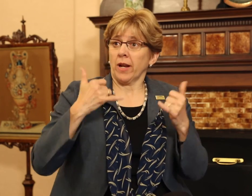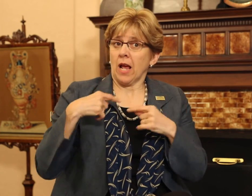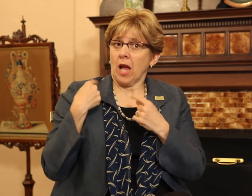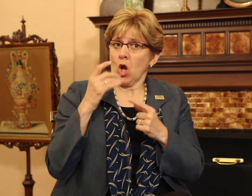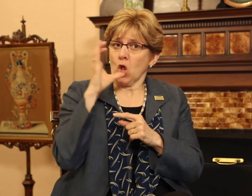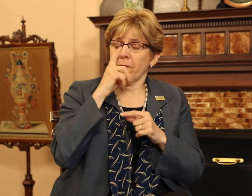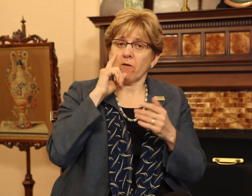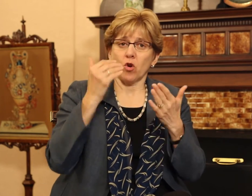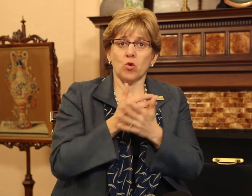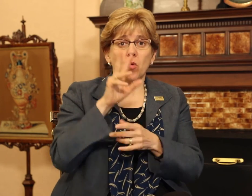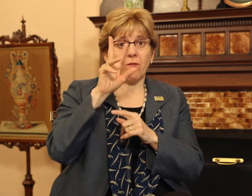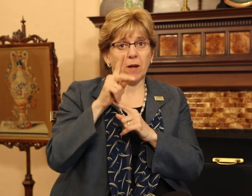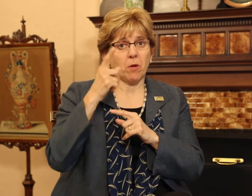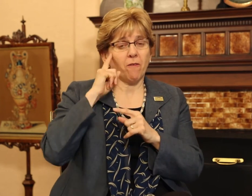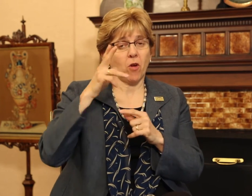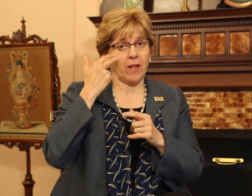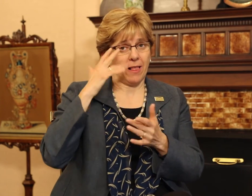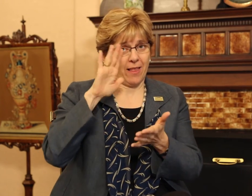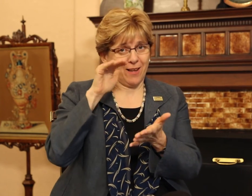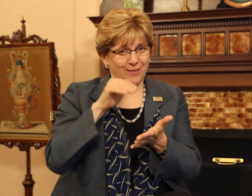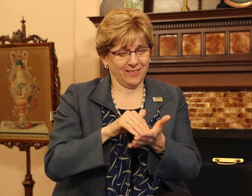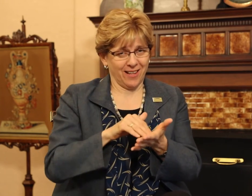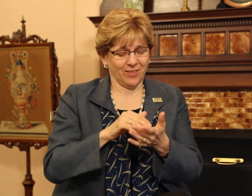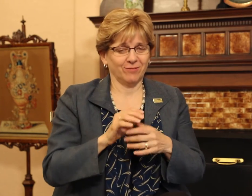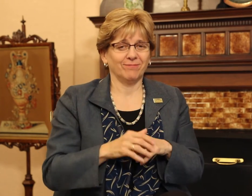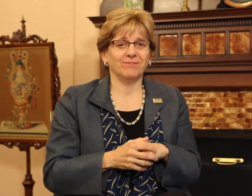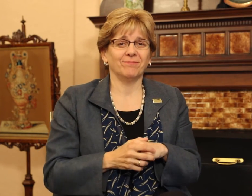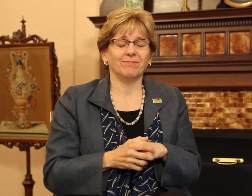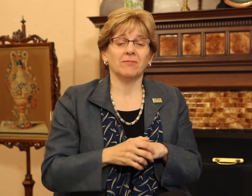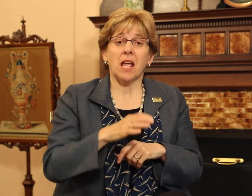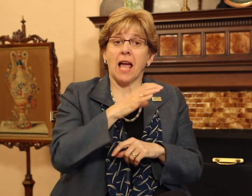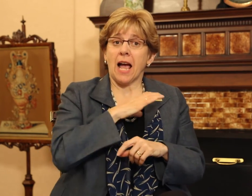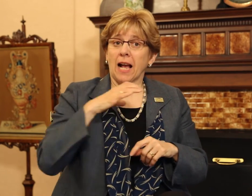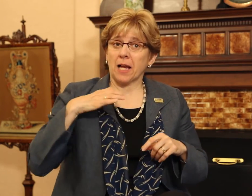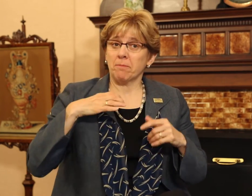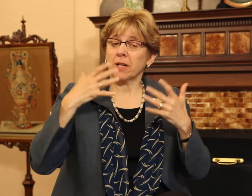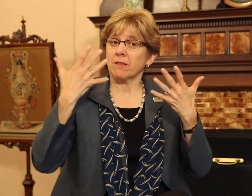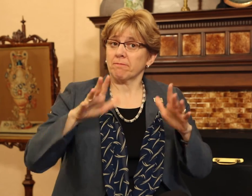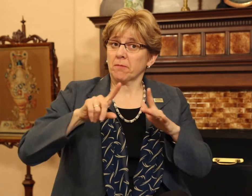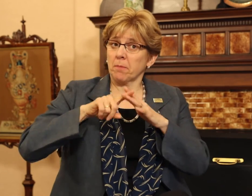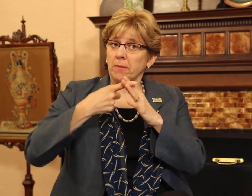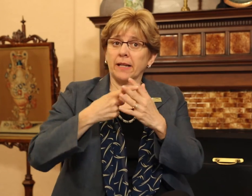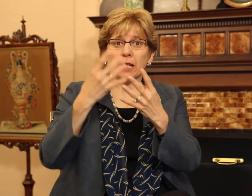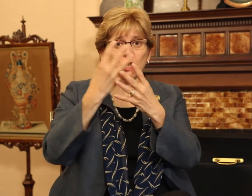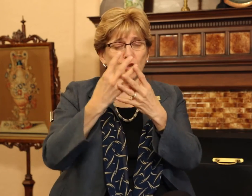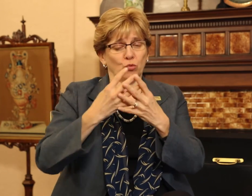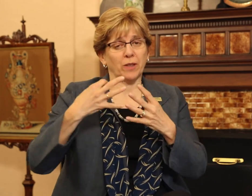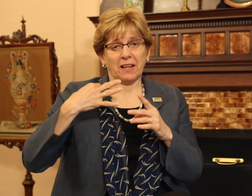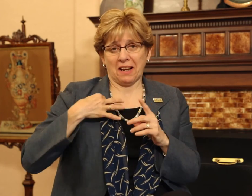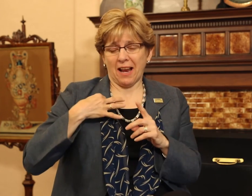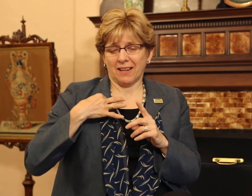We now are searching for a new Vice President for Clerc Center. The committee has begun screening candidates.